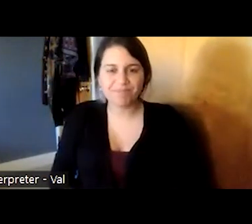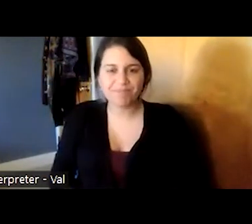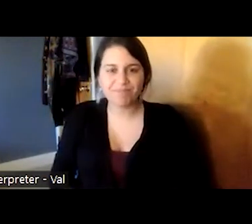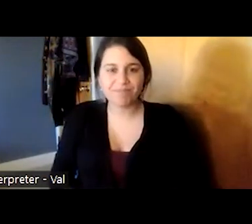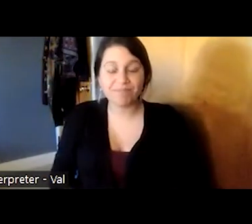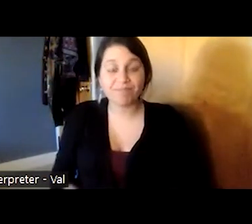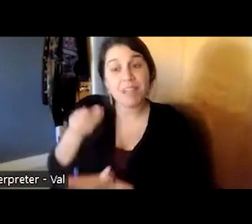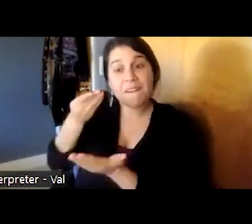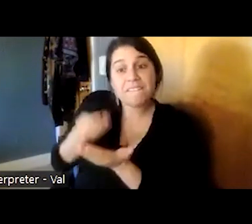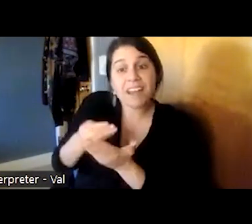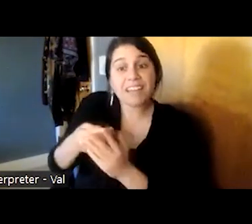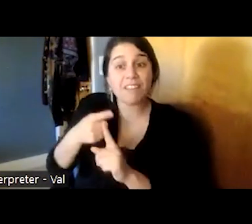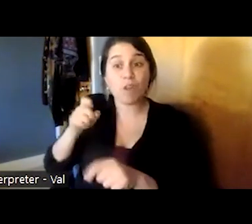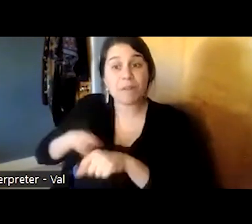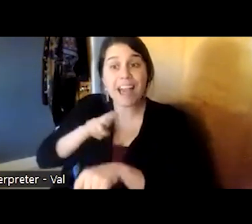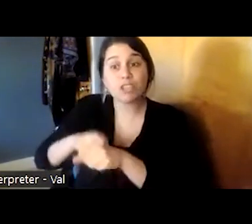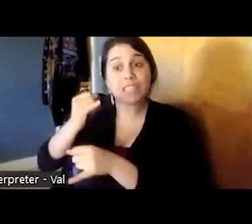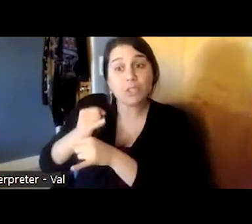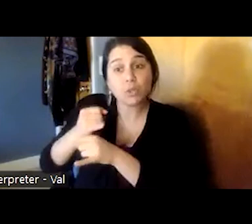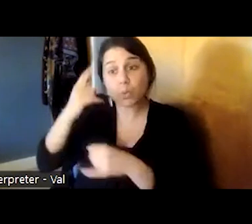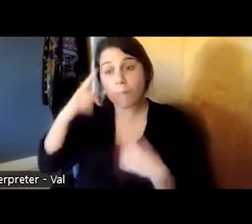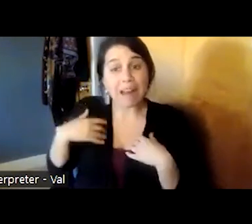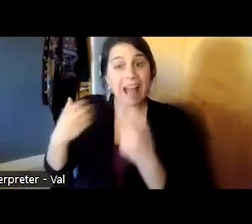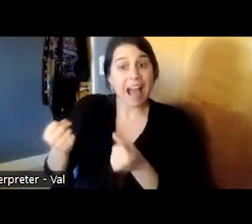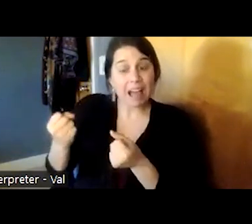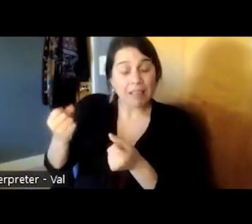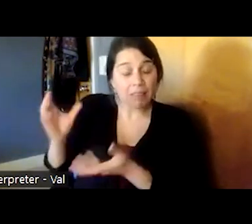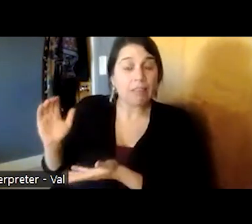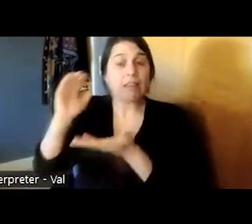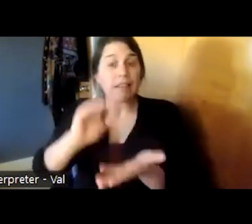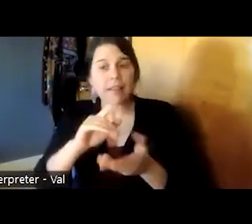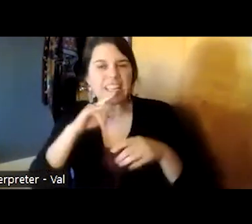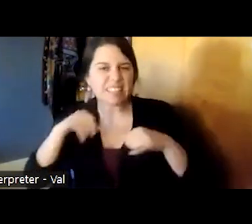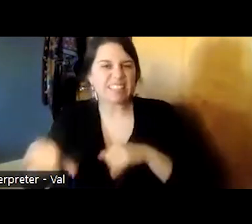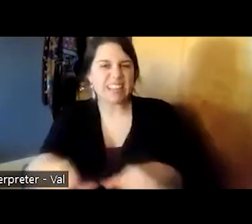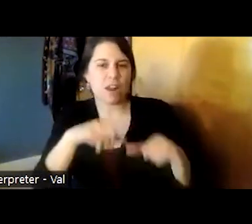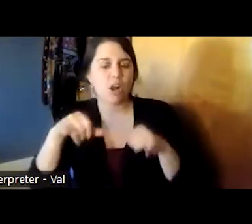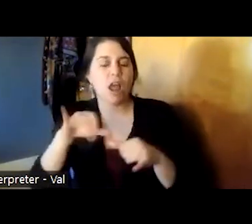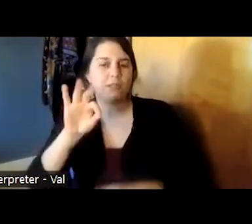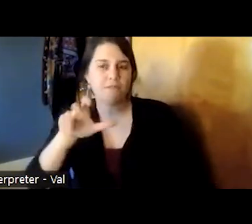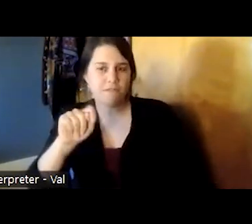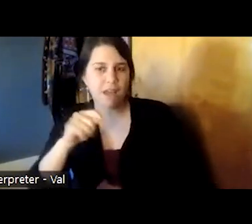the national institute of mental health to develop a standardized fact program and to do randomized